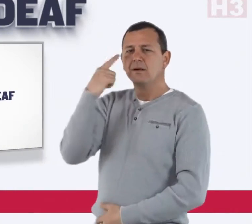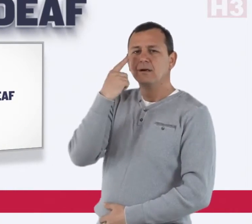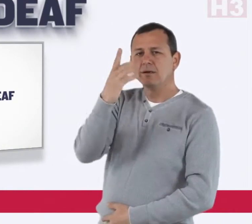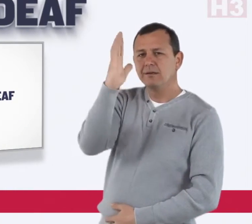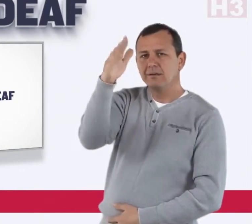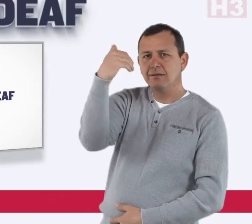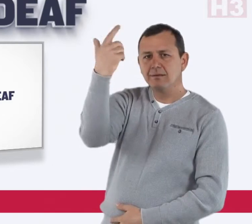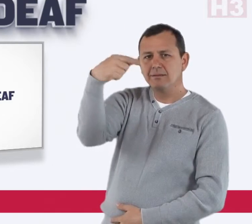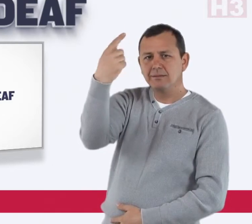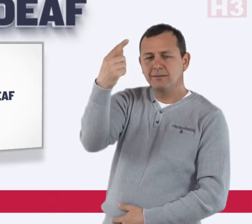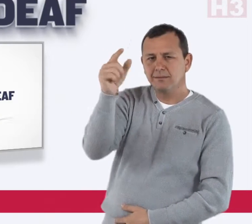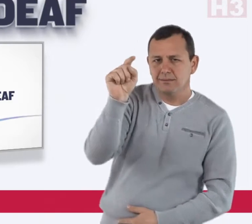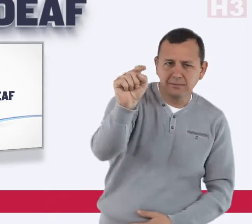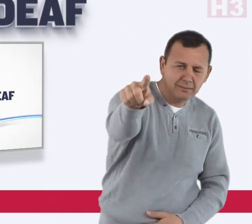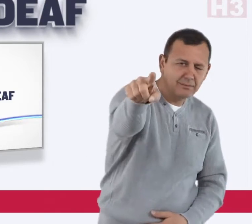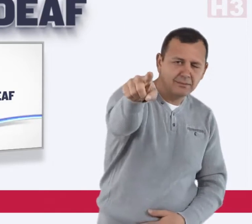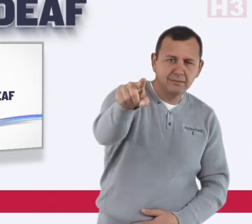See you next time!